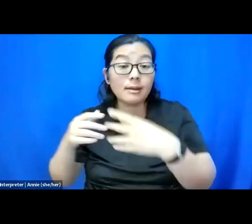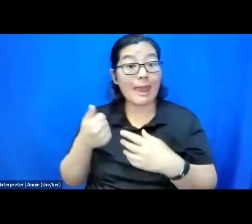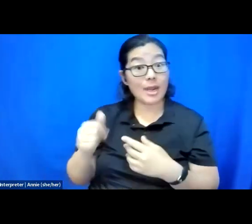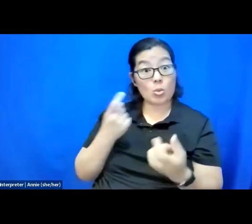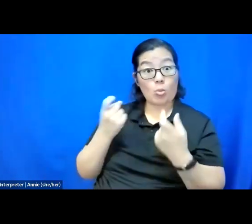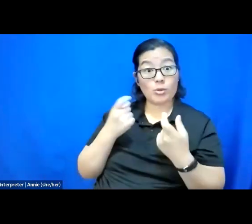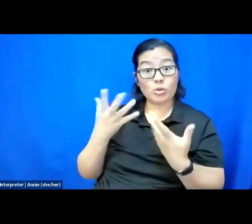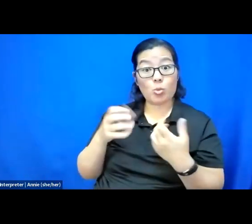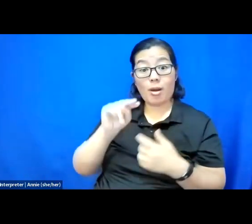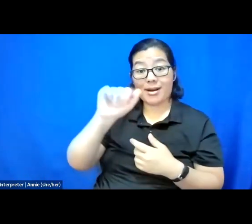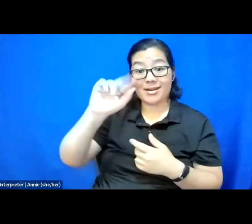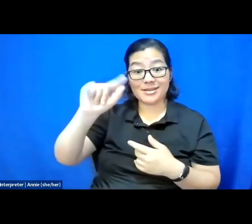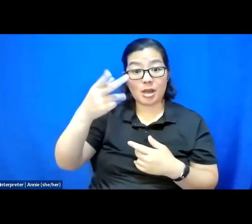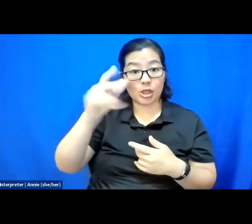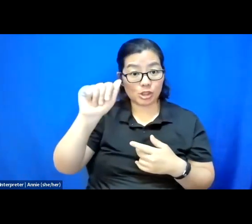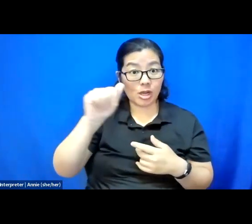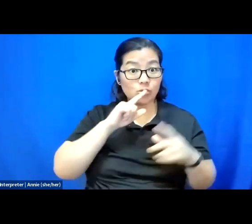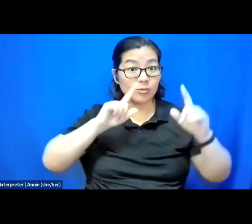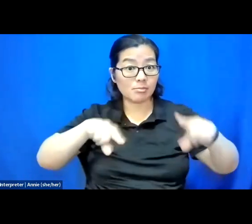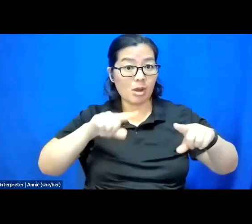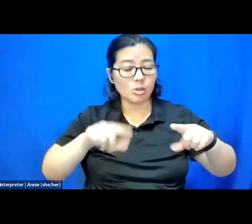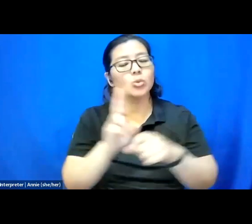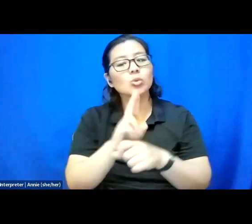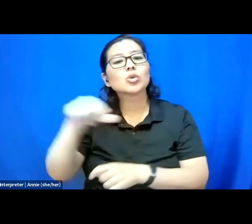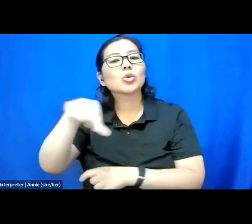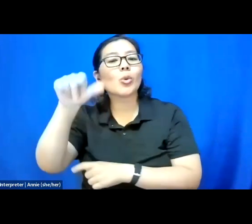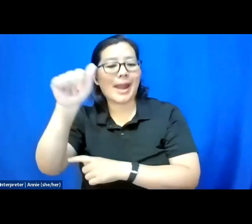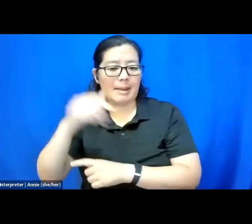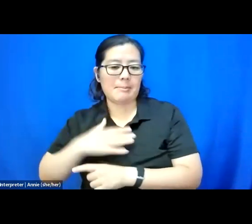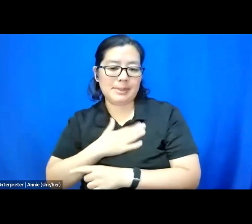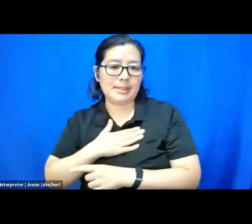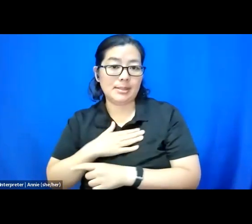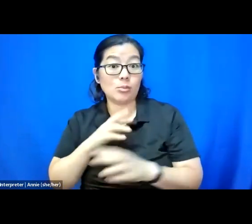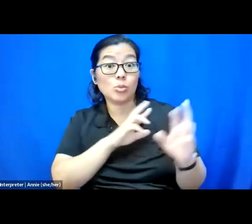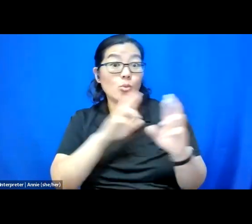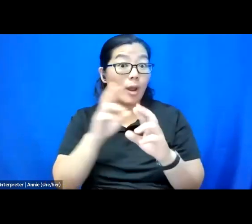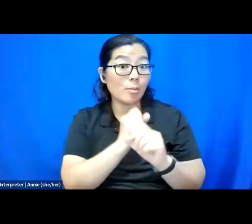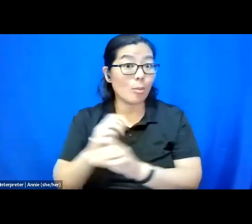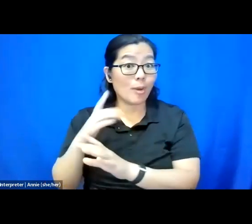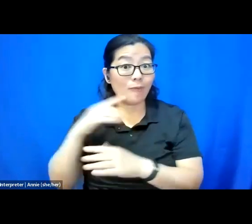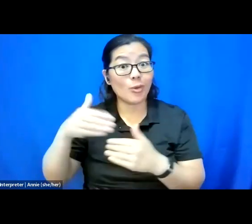use the Q&A function while we get ready for some more fabulous performances.